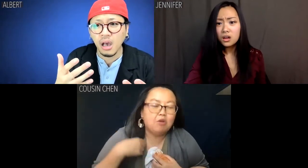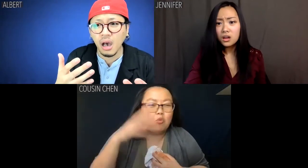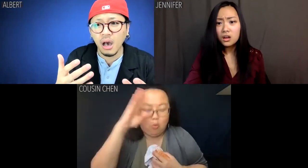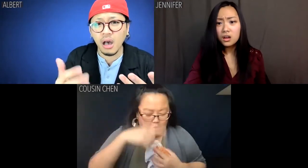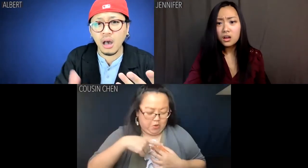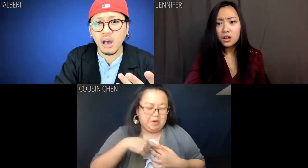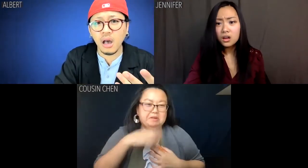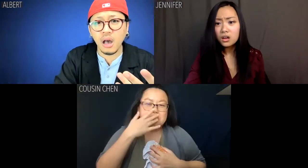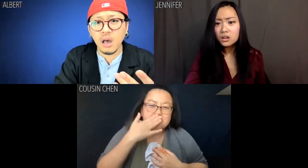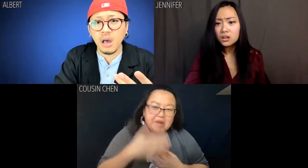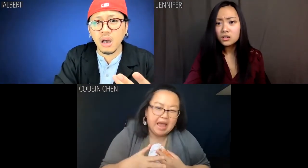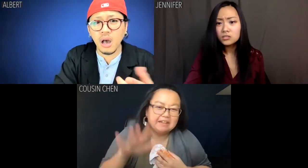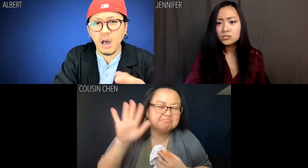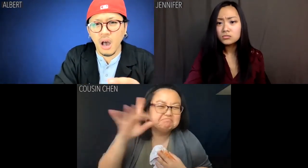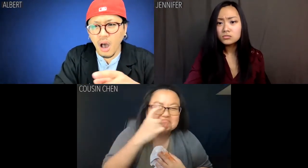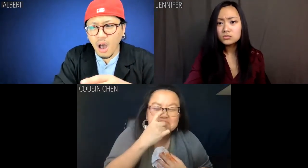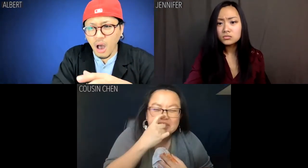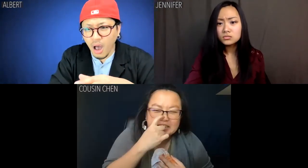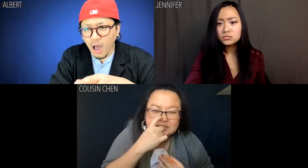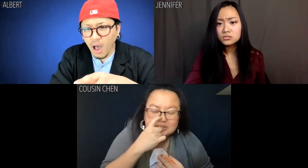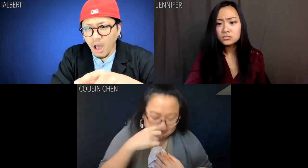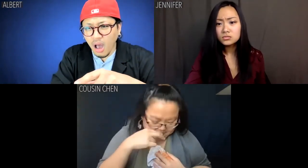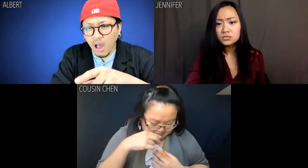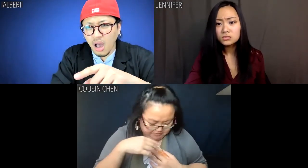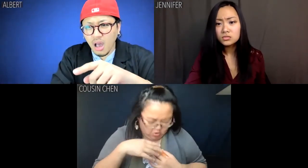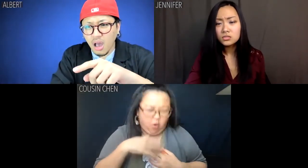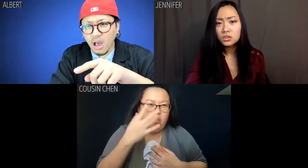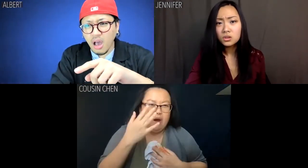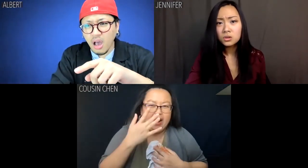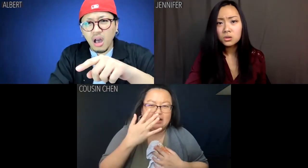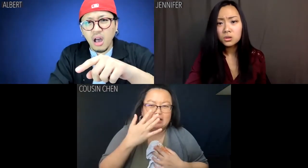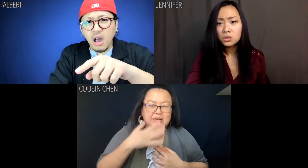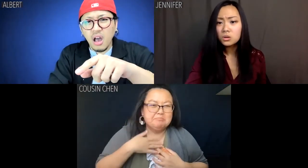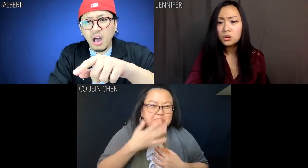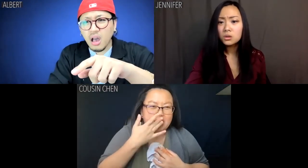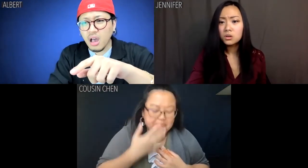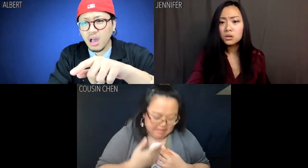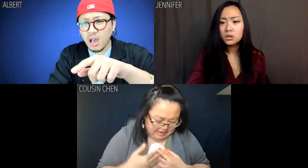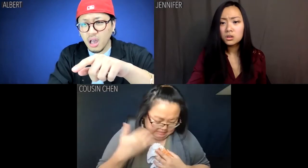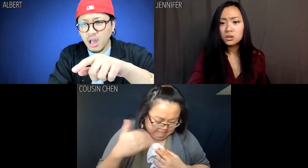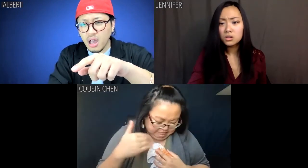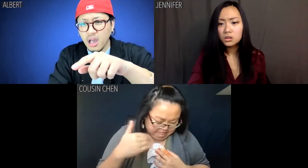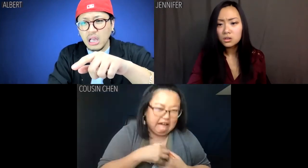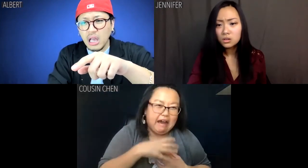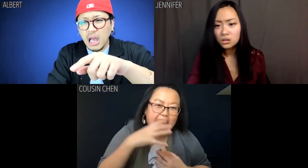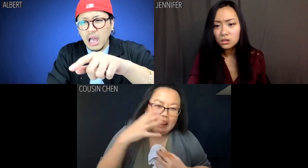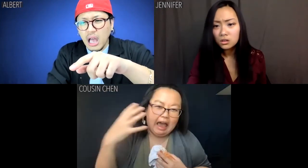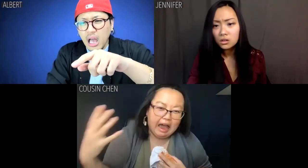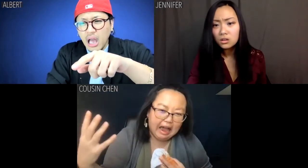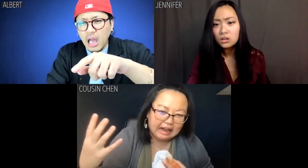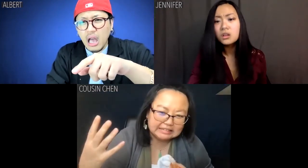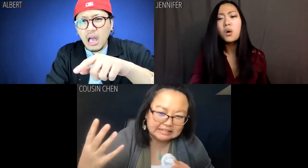Cousin Chen: Don't worry, it's mostly Tzi Chuan's blood. Nope... nope, a lot of that's my blood.